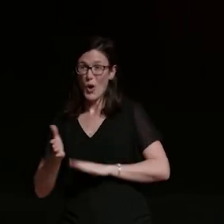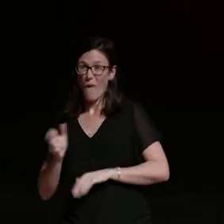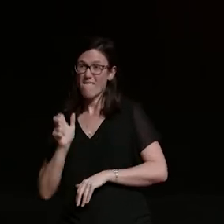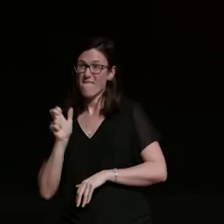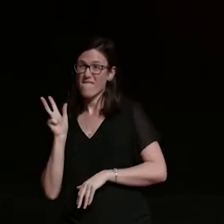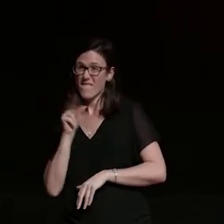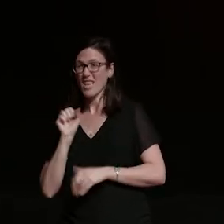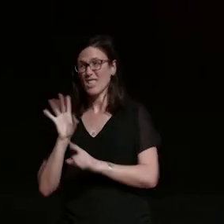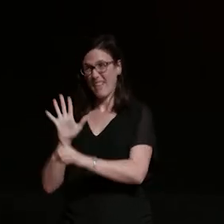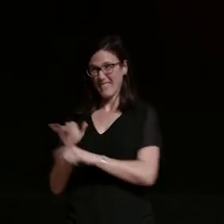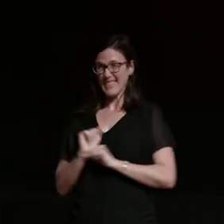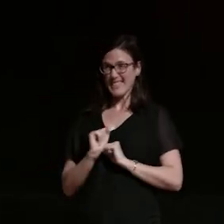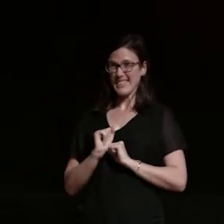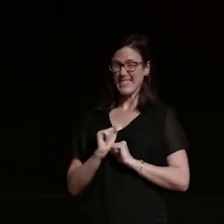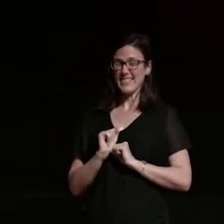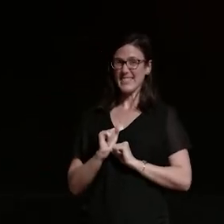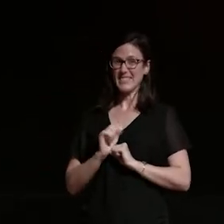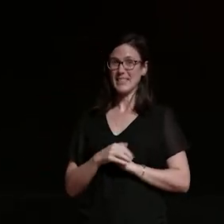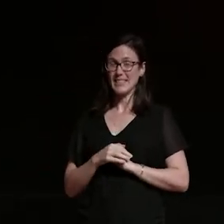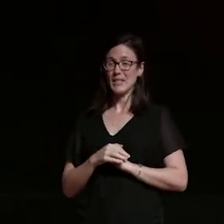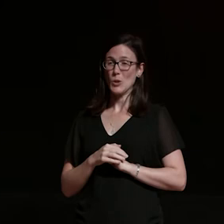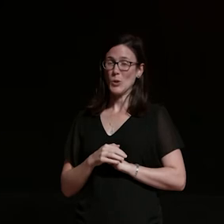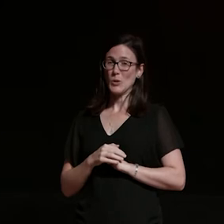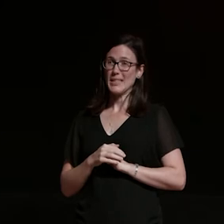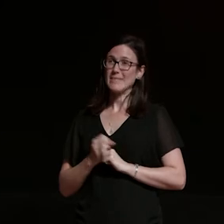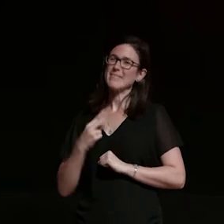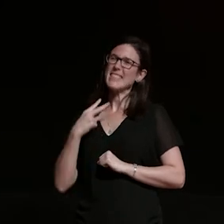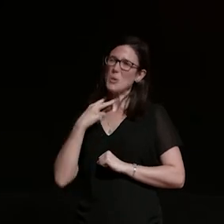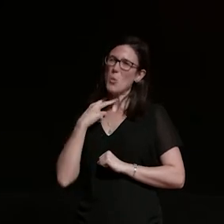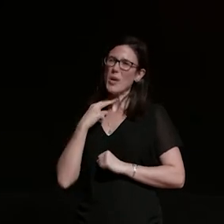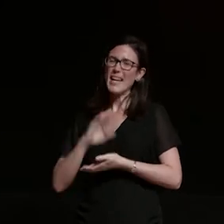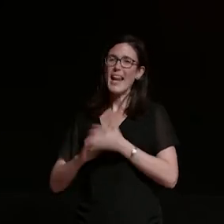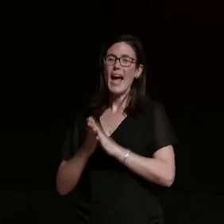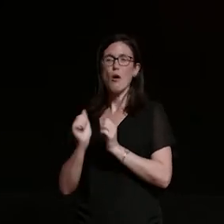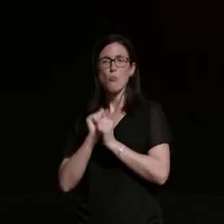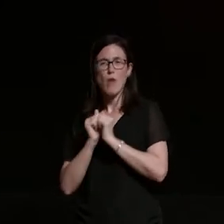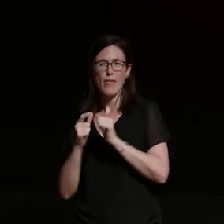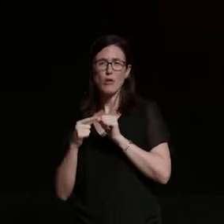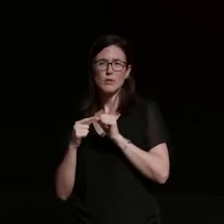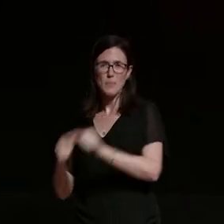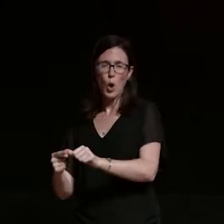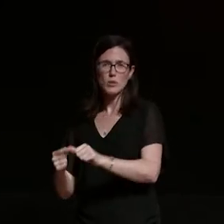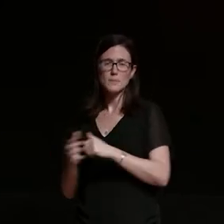there's a real shame that he reacted that way and i think that could just be no big thing